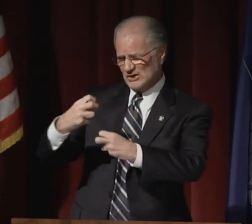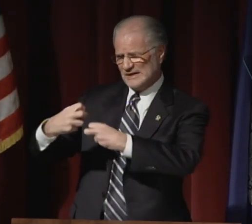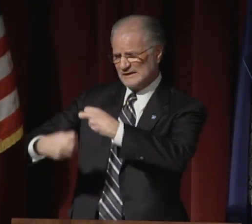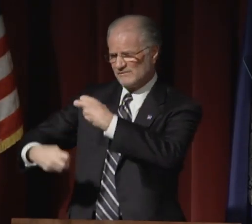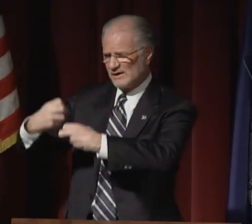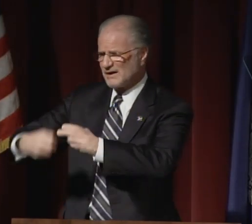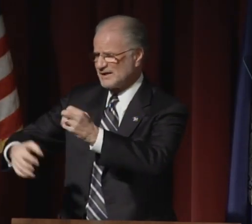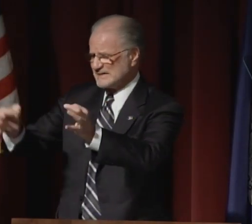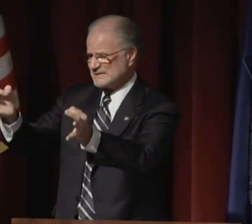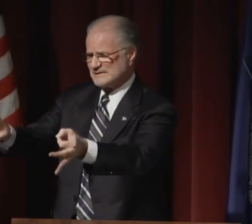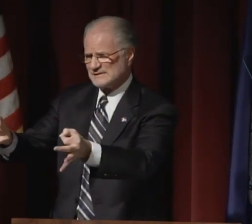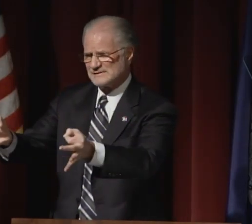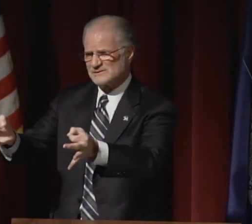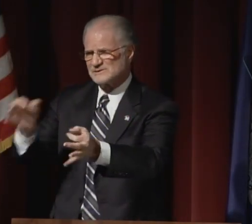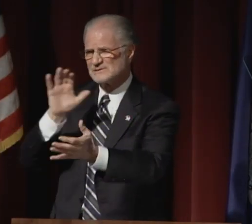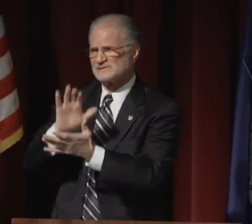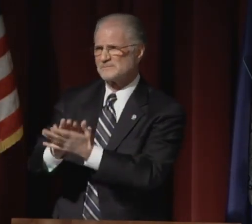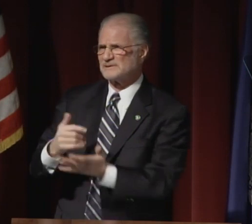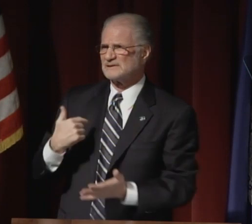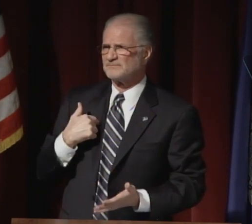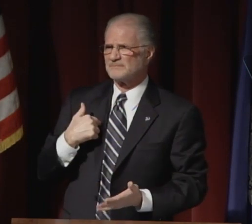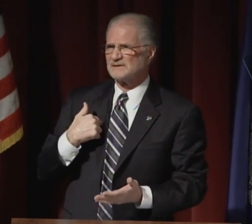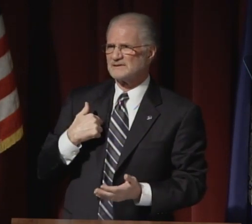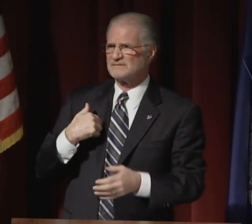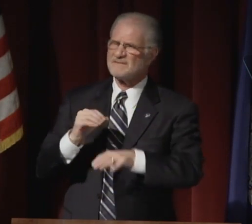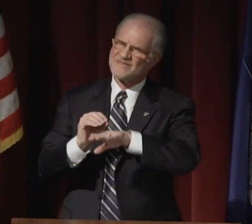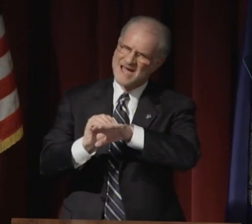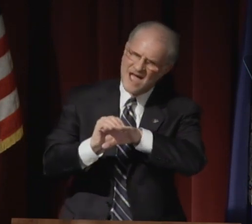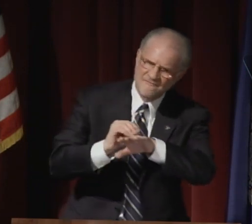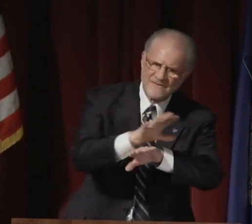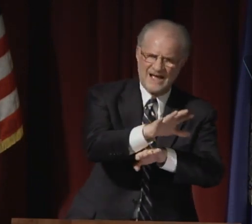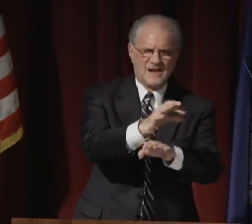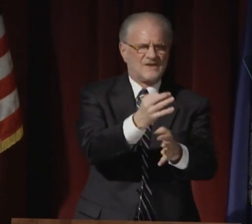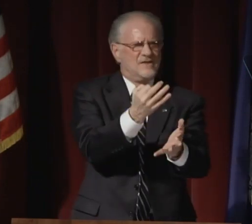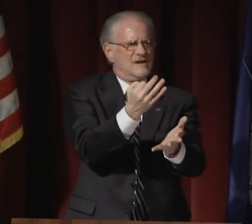These were difficult decisions.